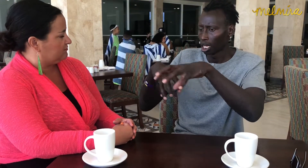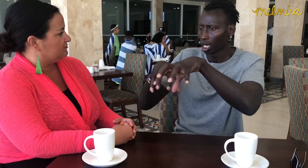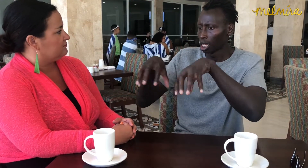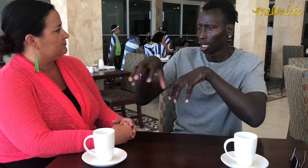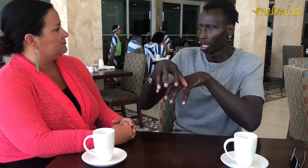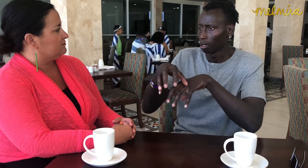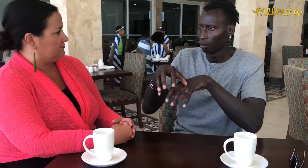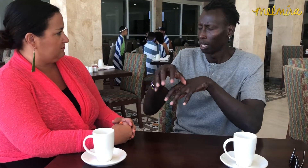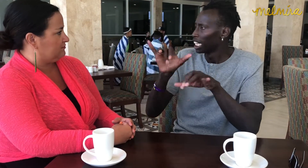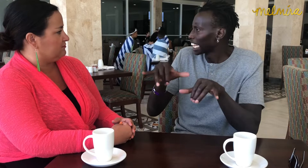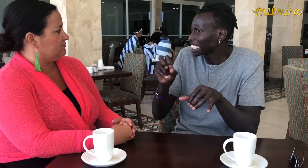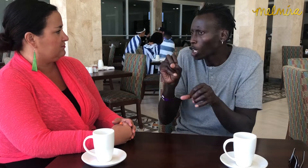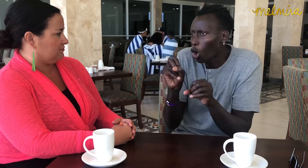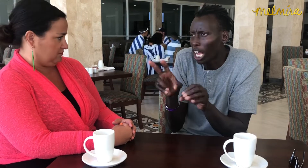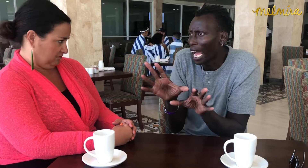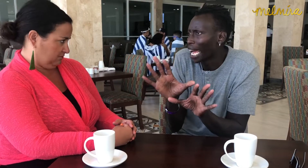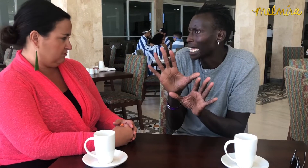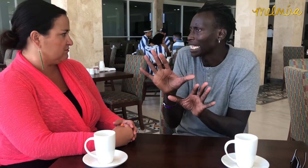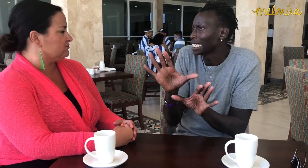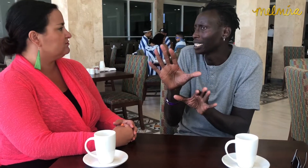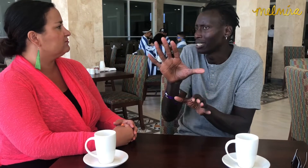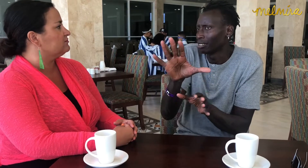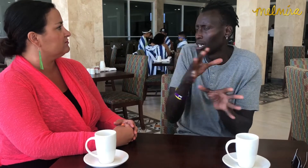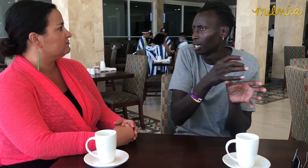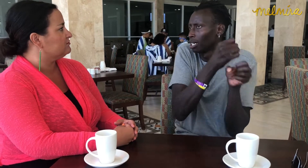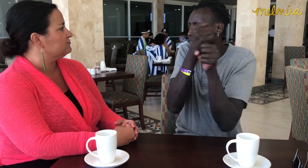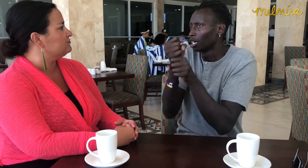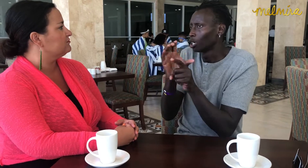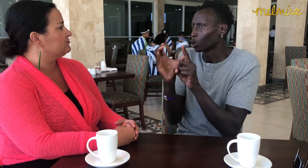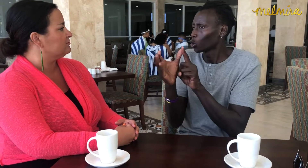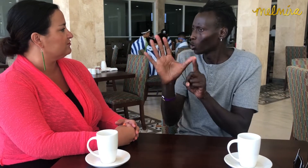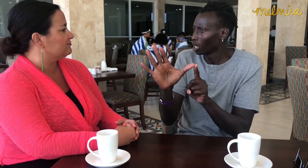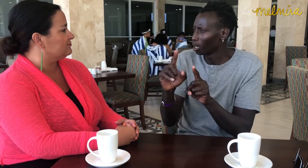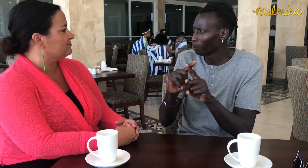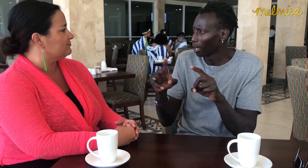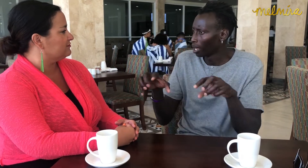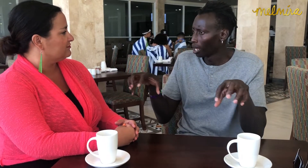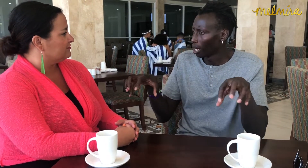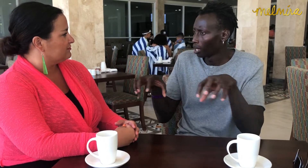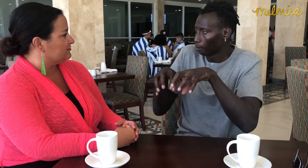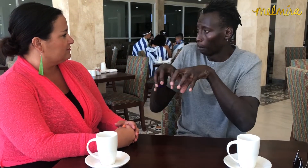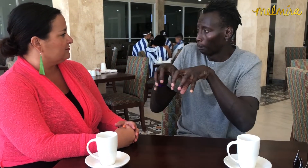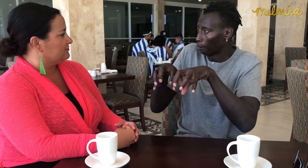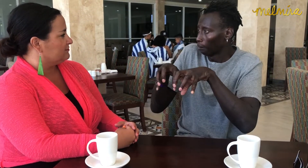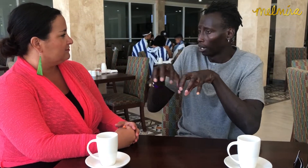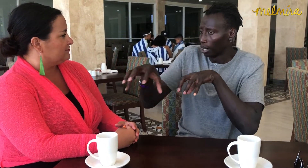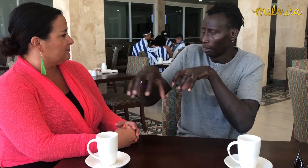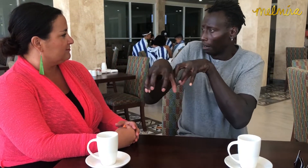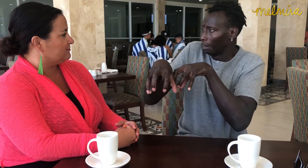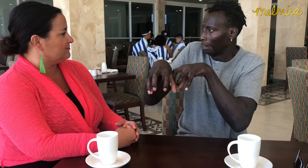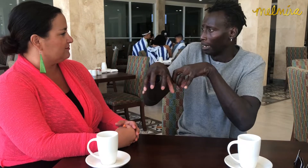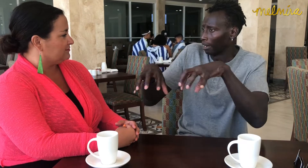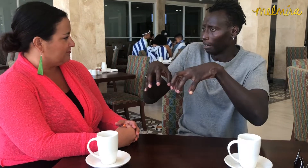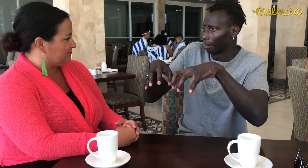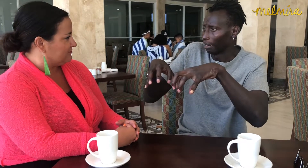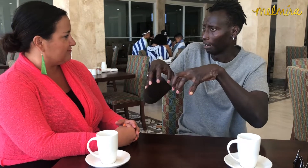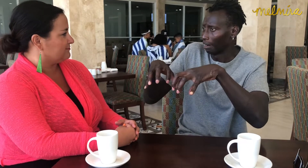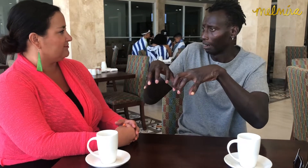It's okay how they cherish their own cultural values, but each group shouldn't be clashing with each other.